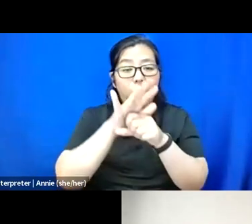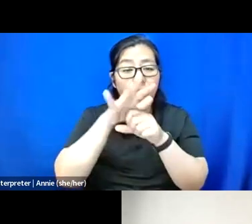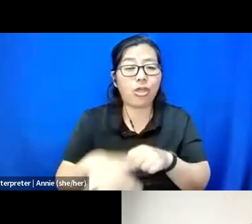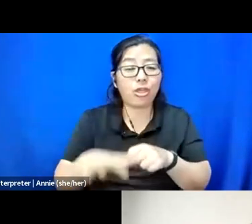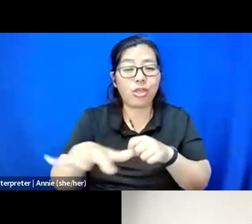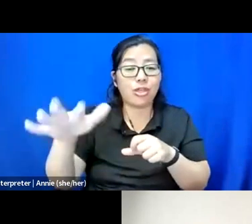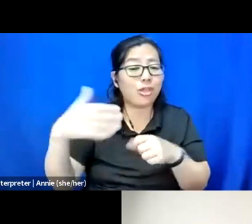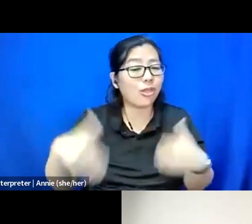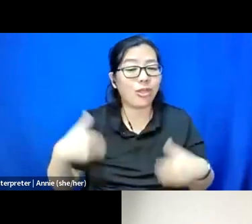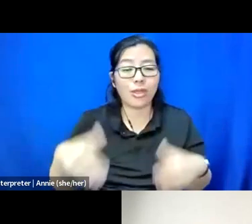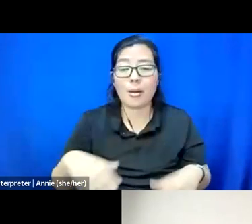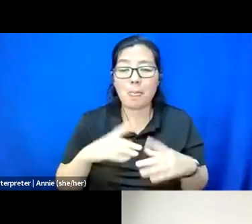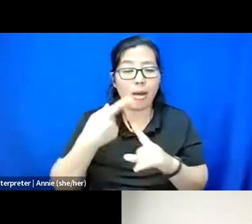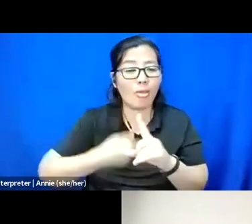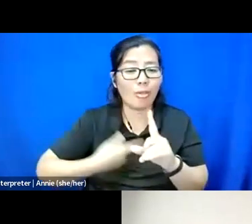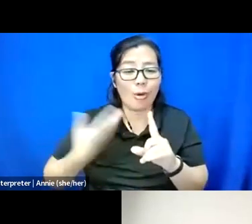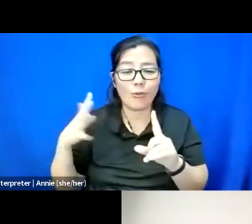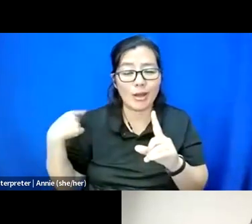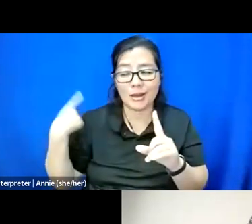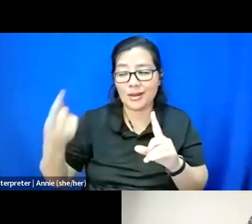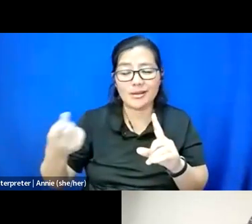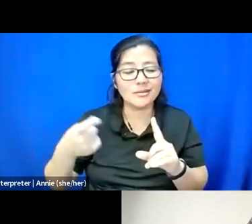so I can empathize with that for sure.